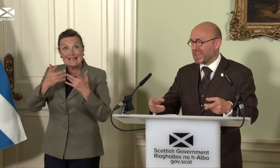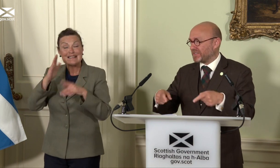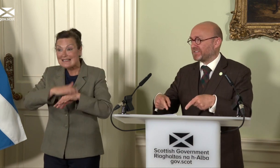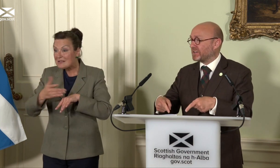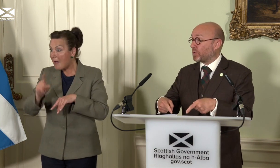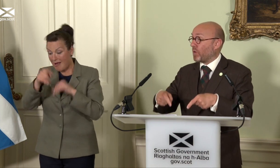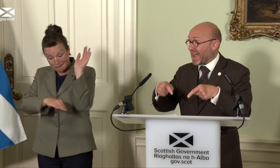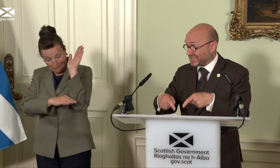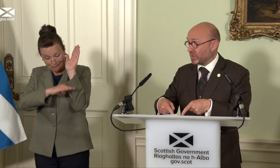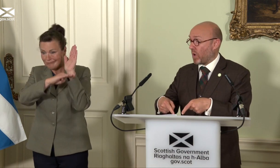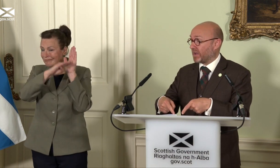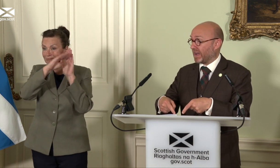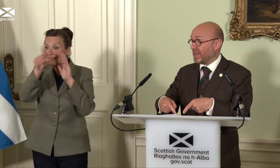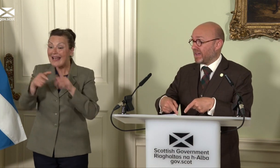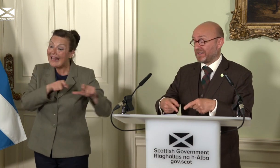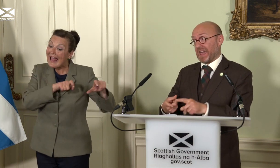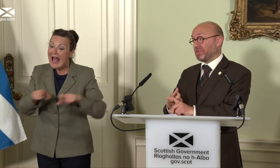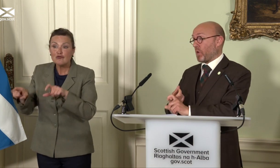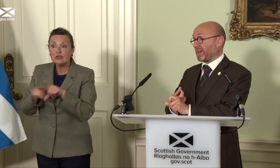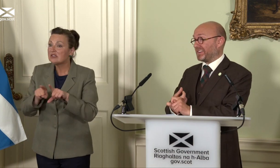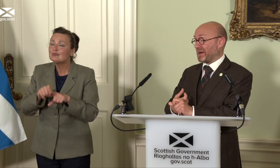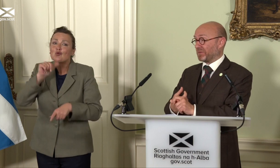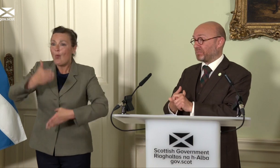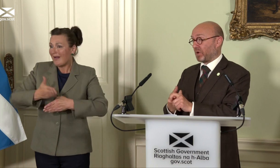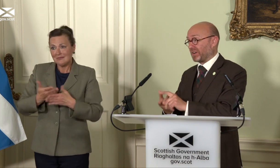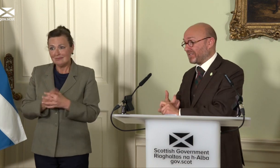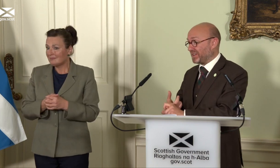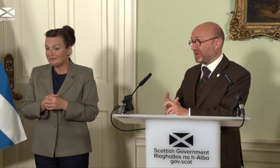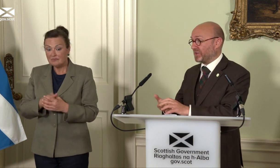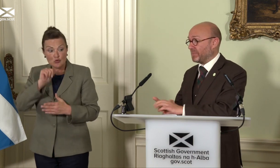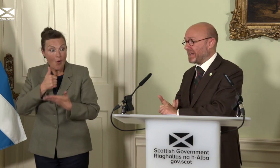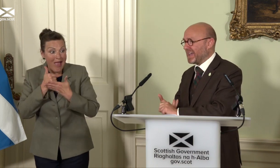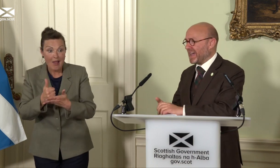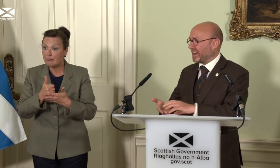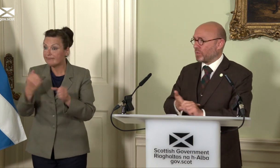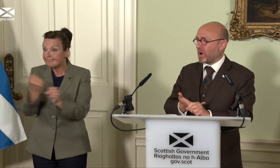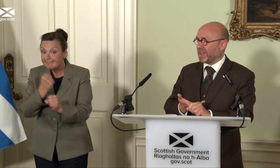the status quo isn’t working. It isn’t working in terms of productivity or GDP. It isn’t working in